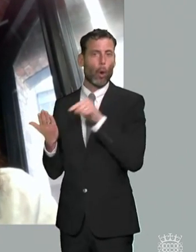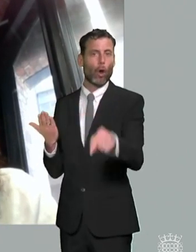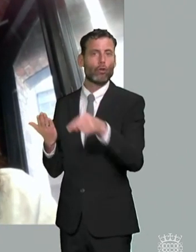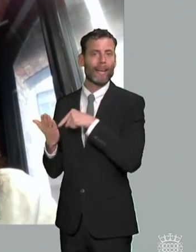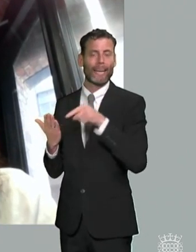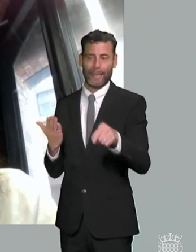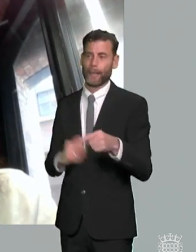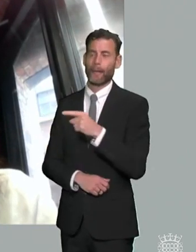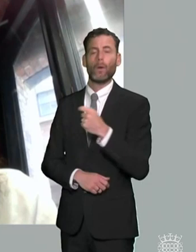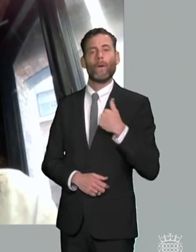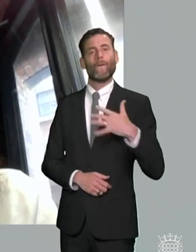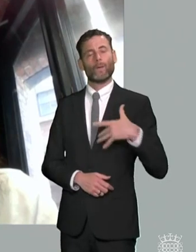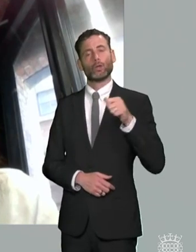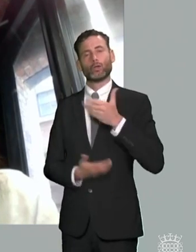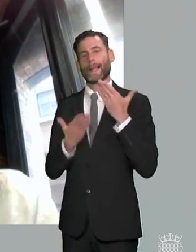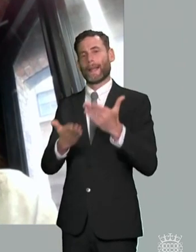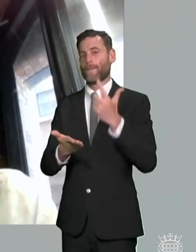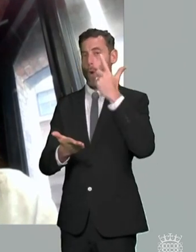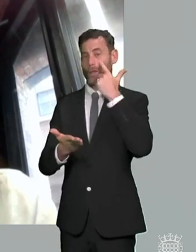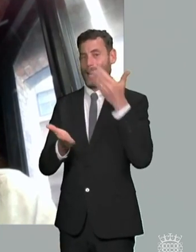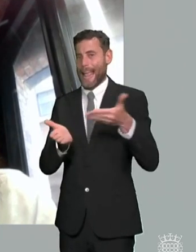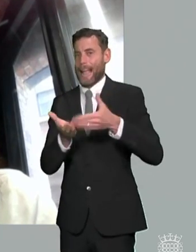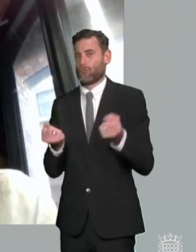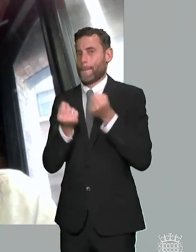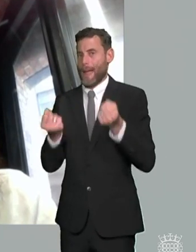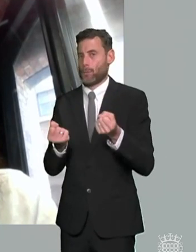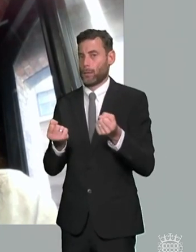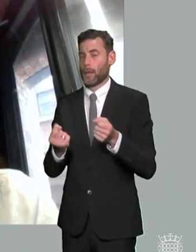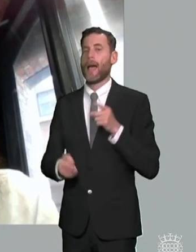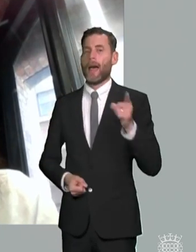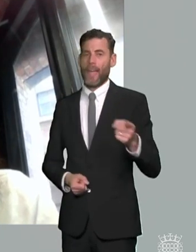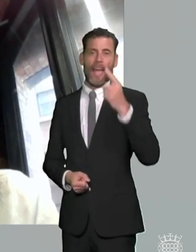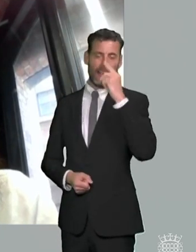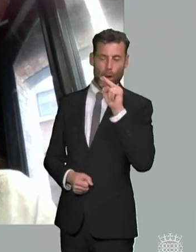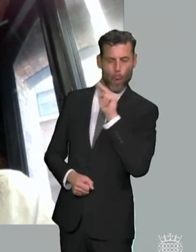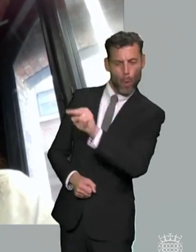powers for them to really um get under the skin of what is going on with scn in schools because